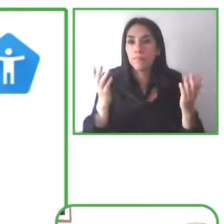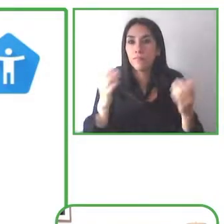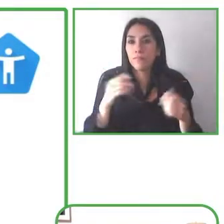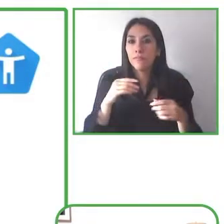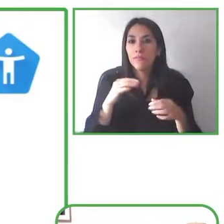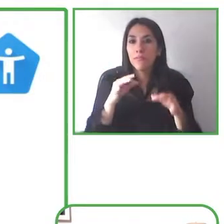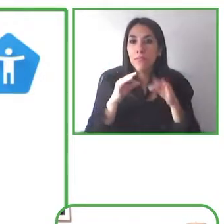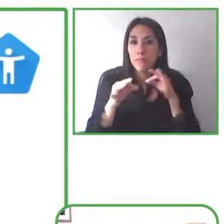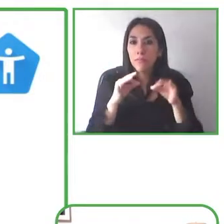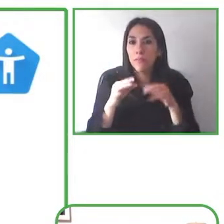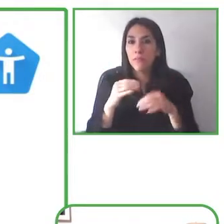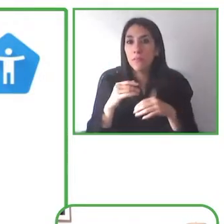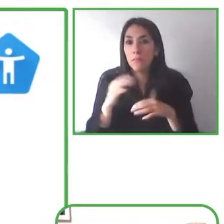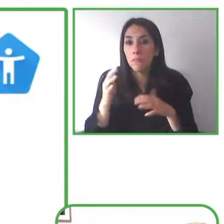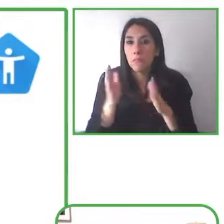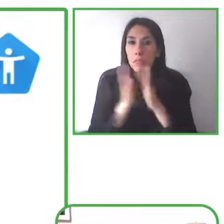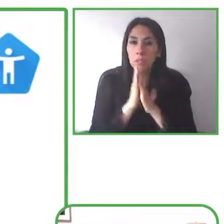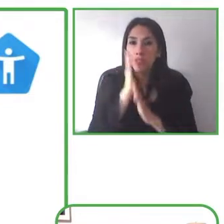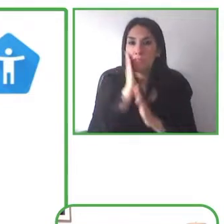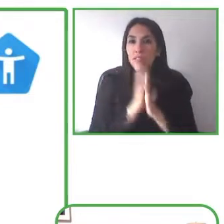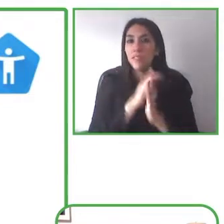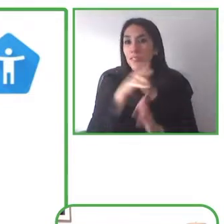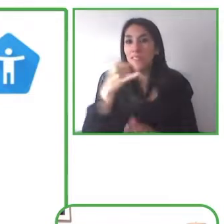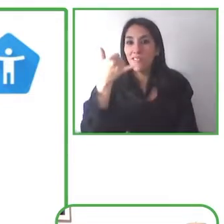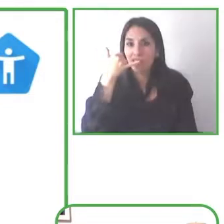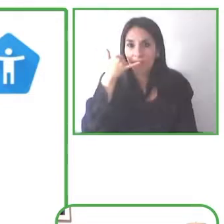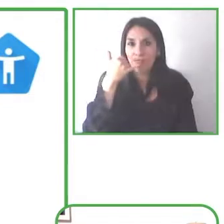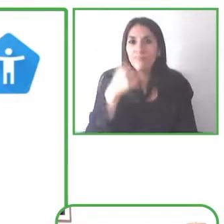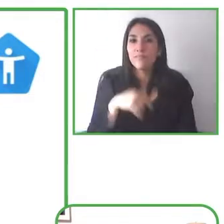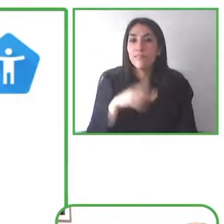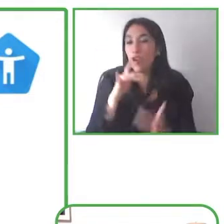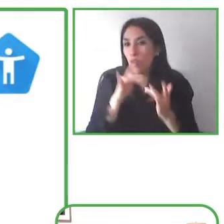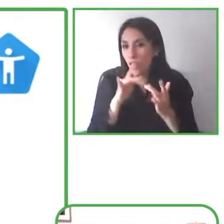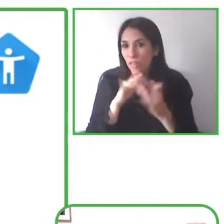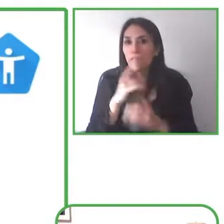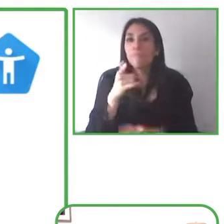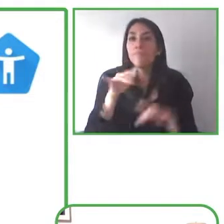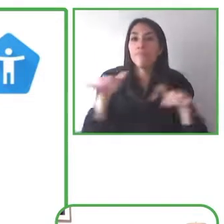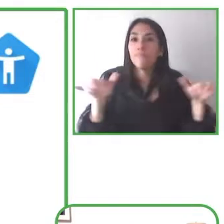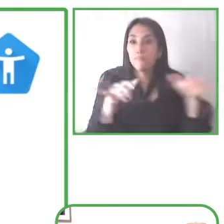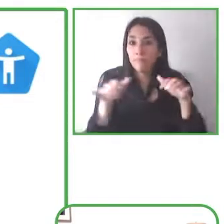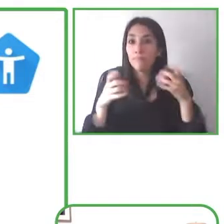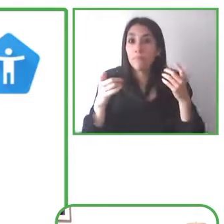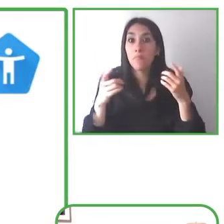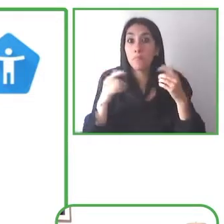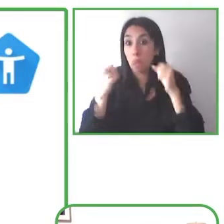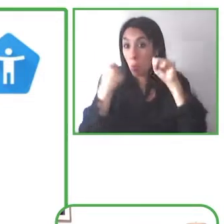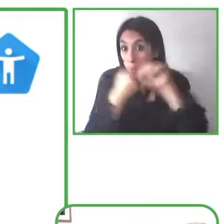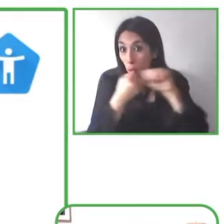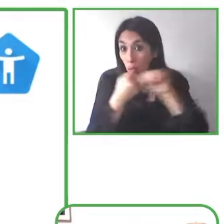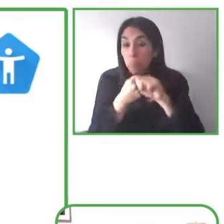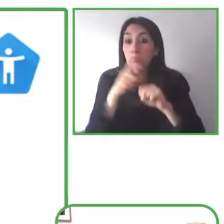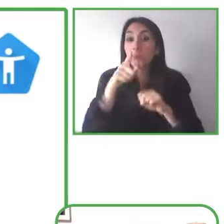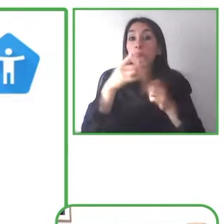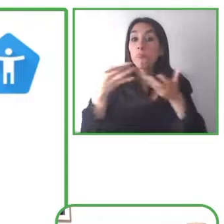make sure again that we are building with our community and that we're understanding the needs and the requests of how to make our products